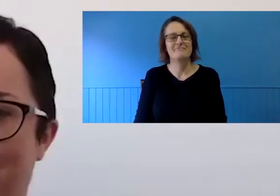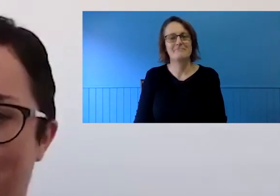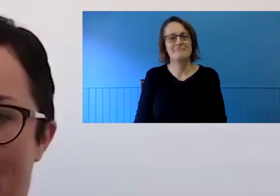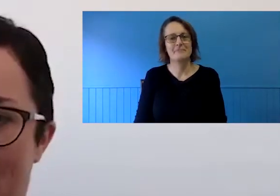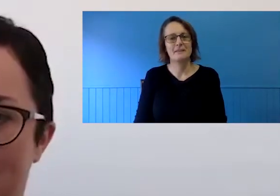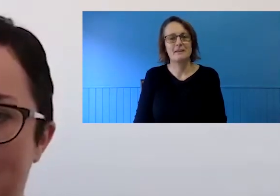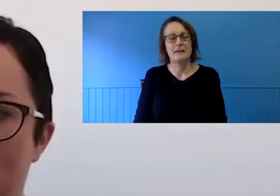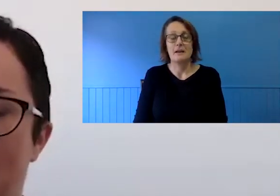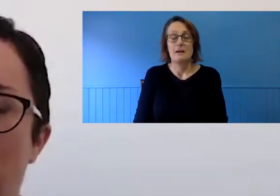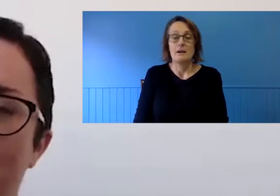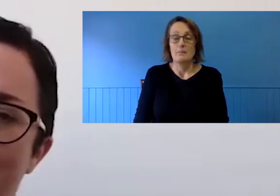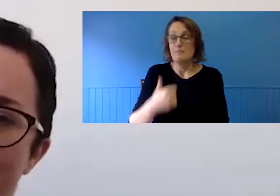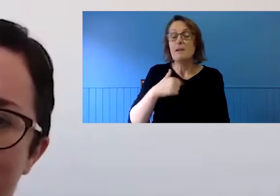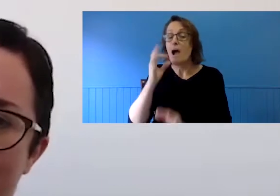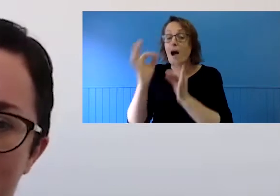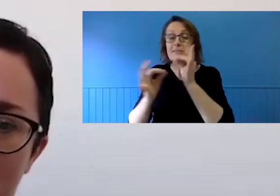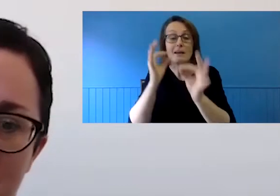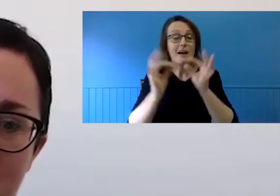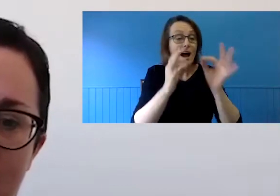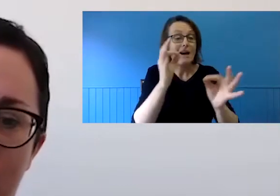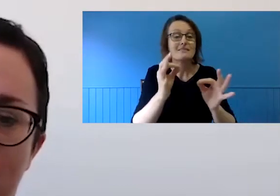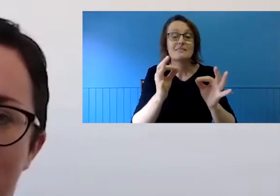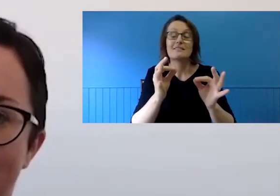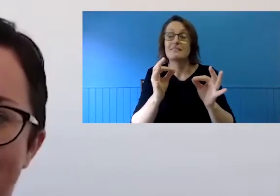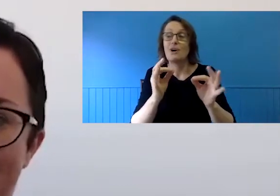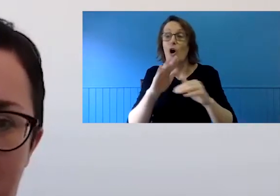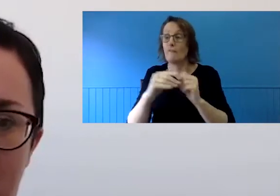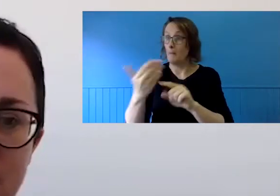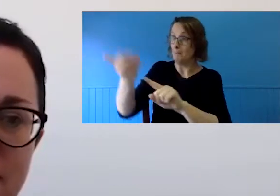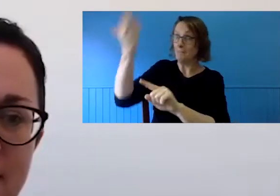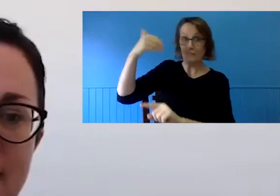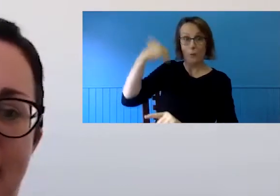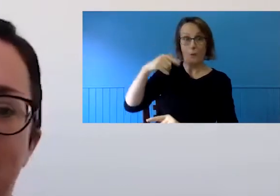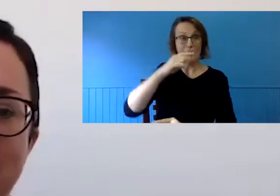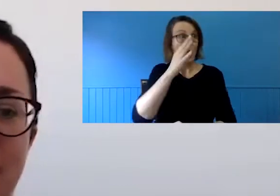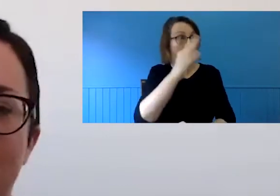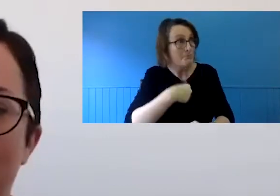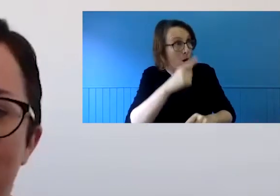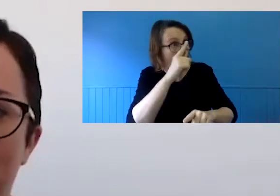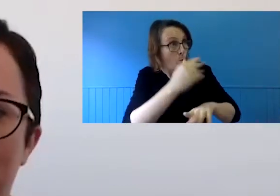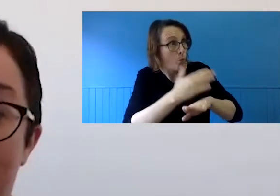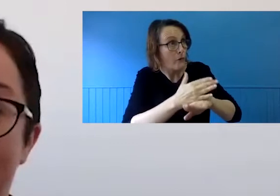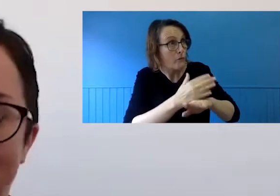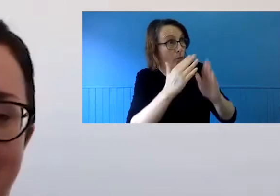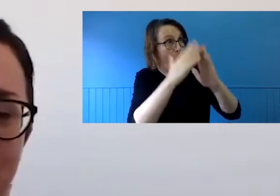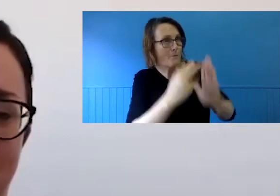have had work-from-home requests refused in the past, if you have had